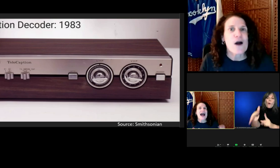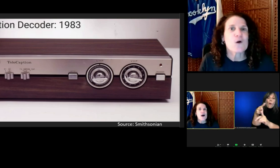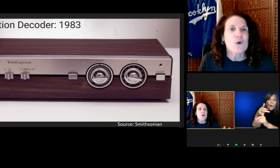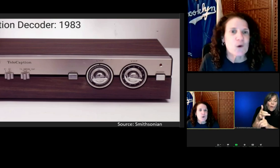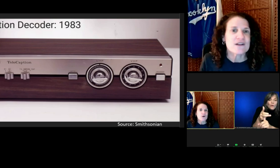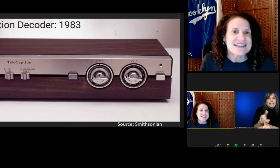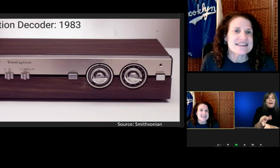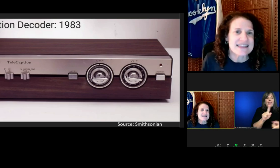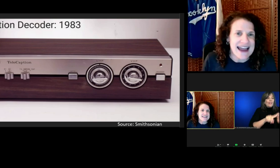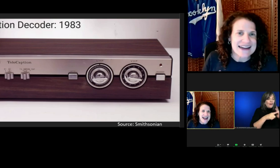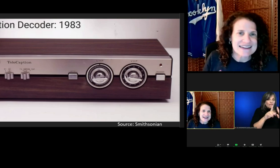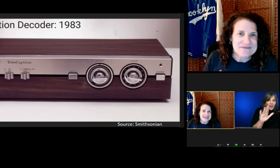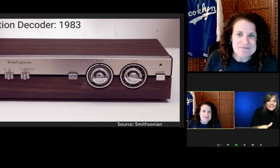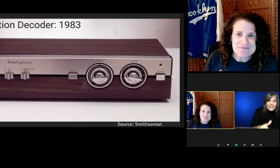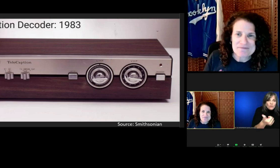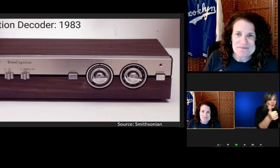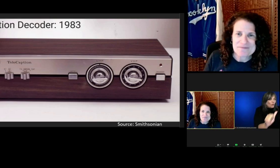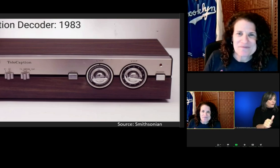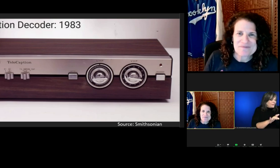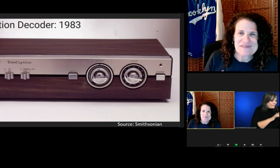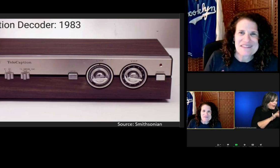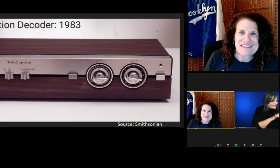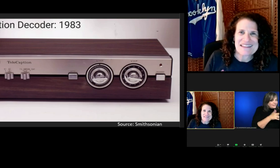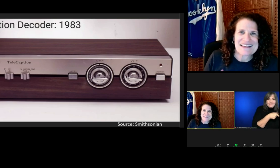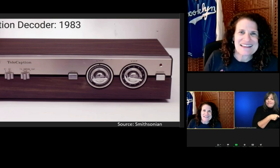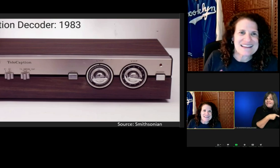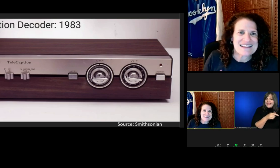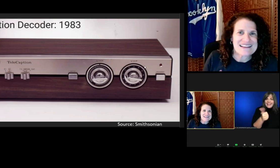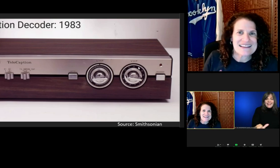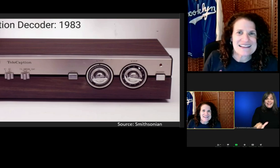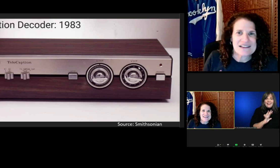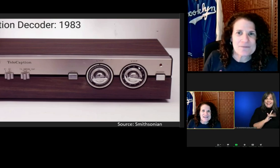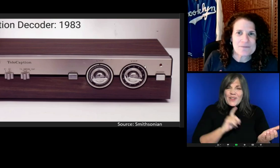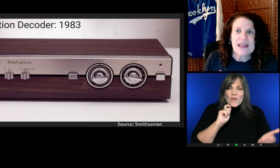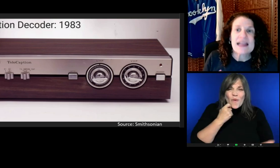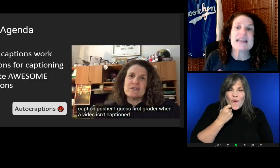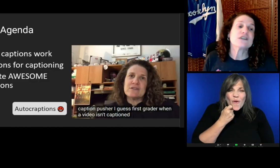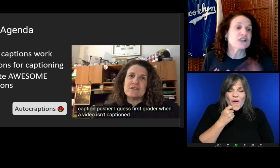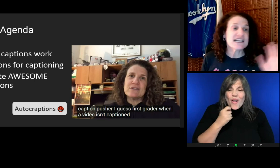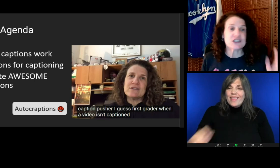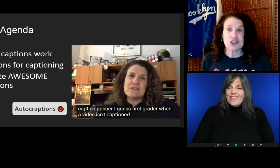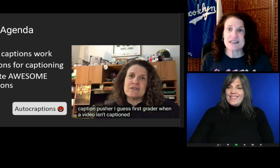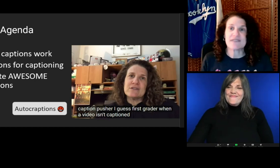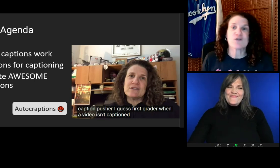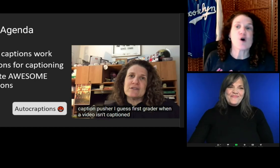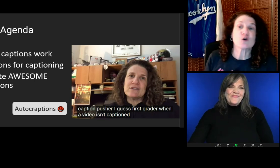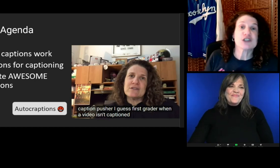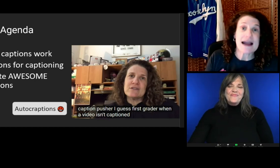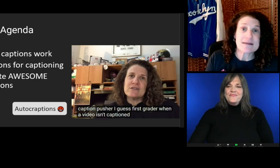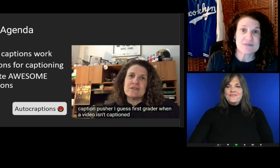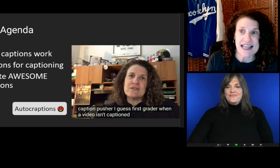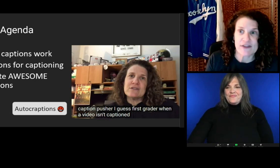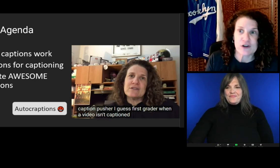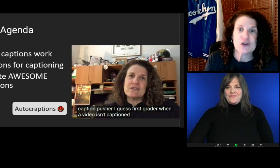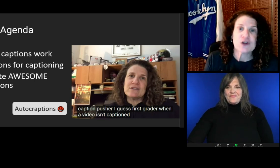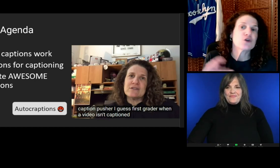How cool is that?Here's the agenda for our time together.